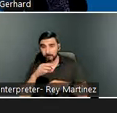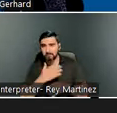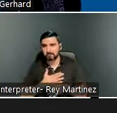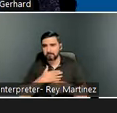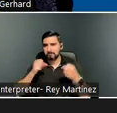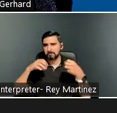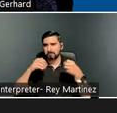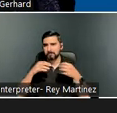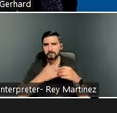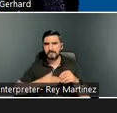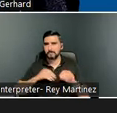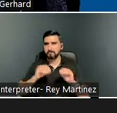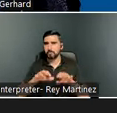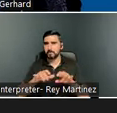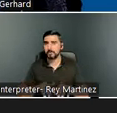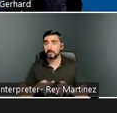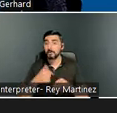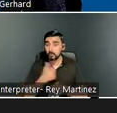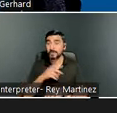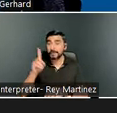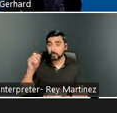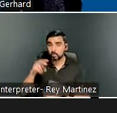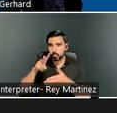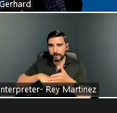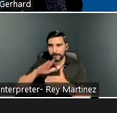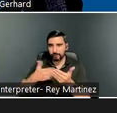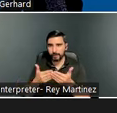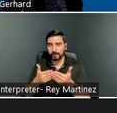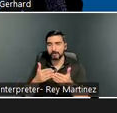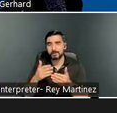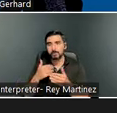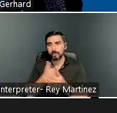all comments and find ways to act on your input. And it’s really helpful to get your feedback.